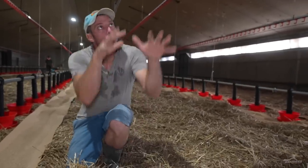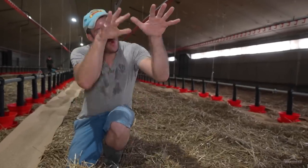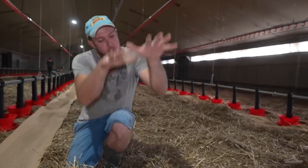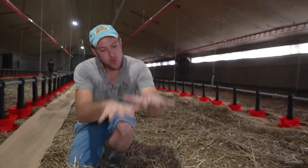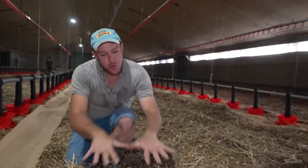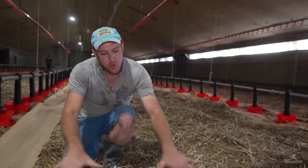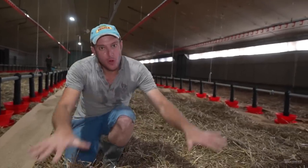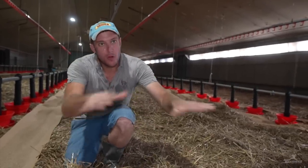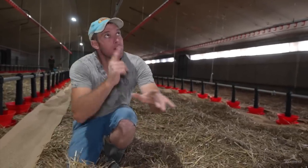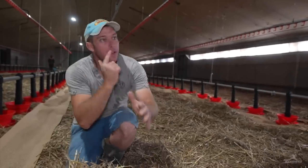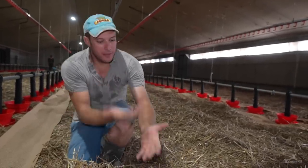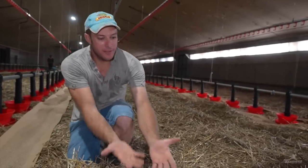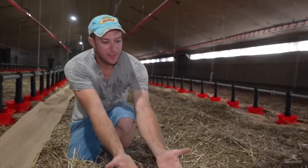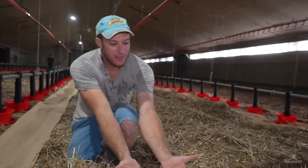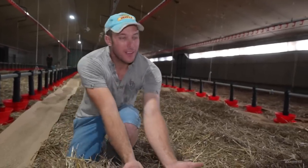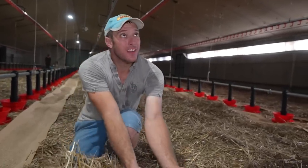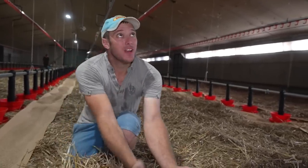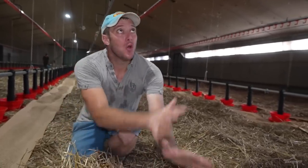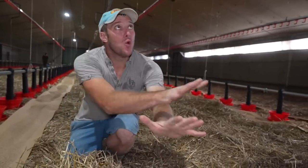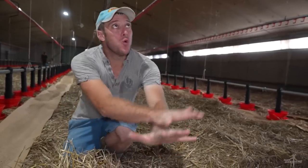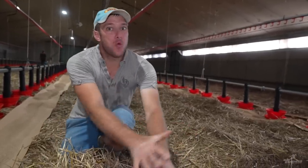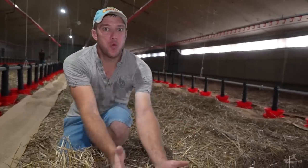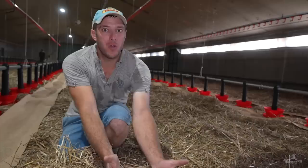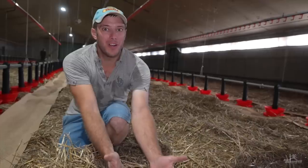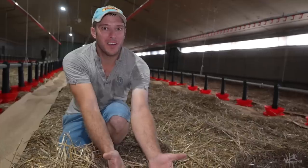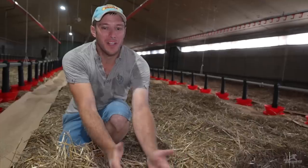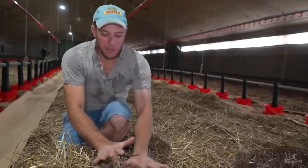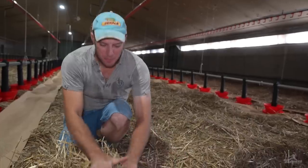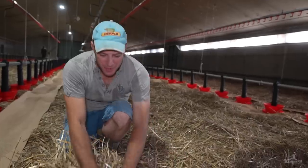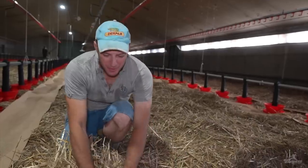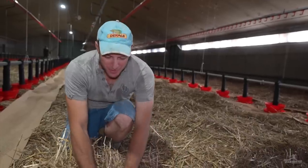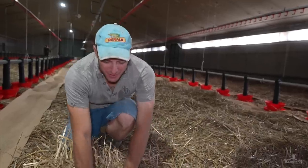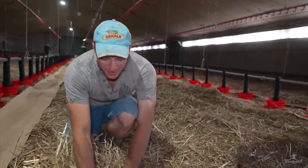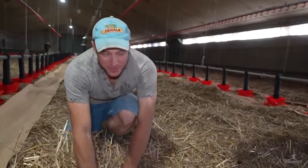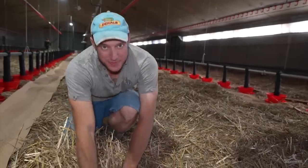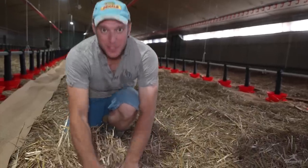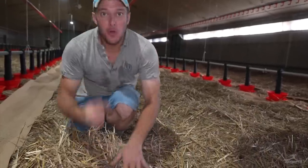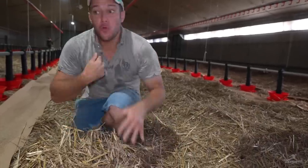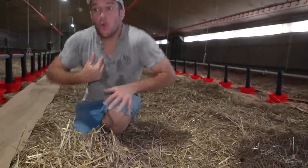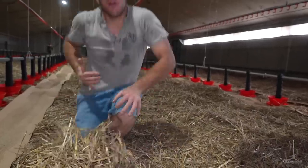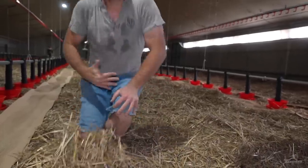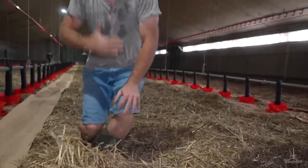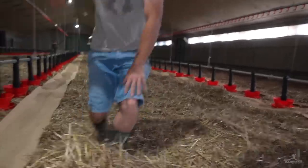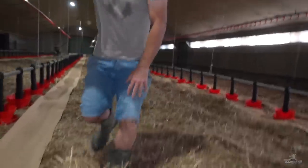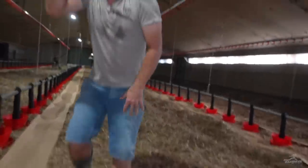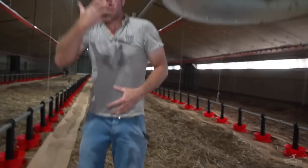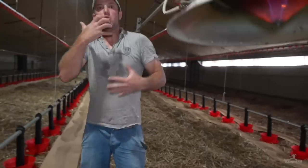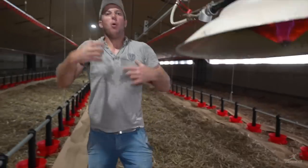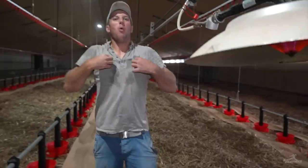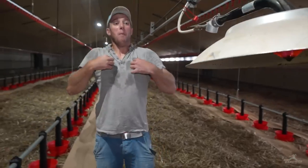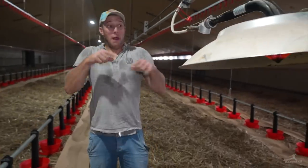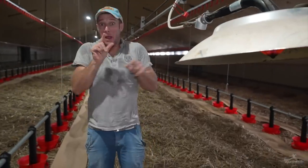This heater pushes heat into the ground, can you feel them on your hands here? When I stand up, it’s cold.